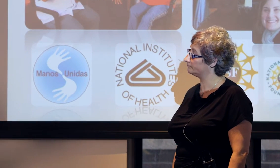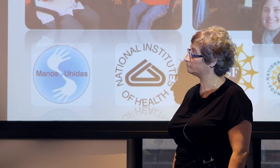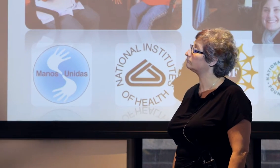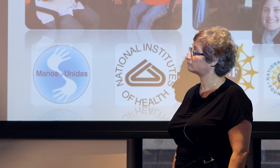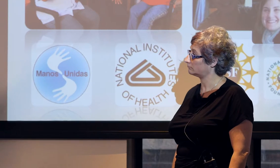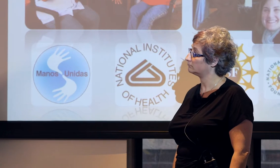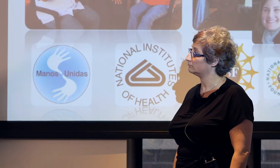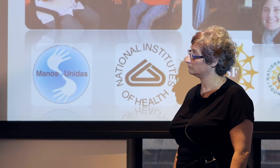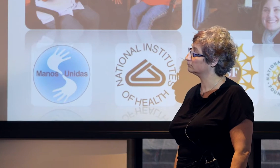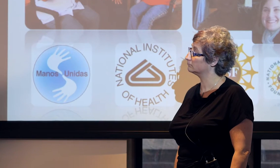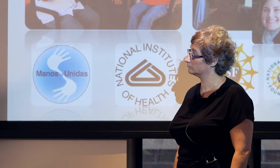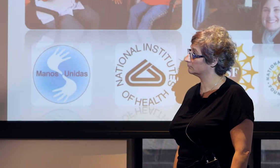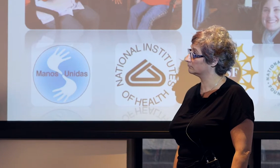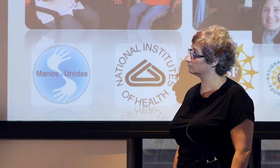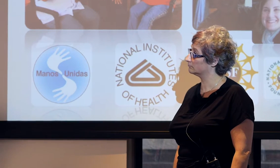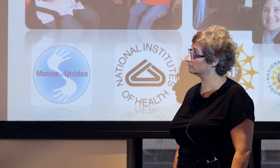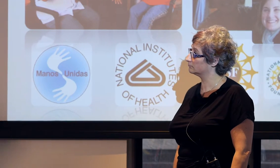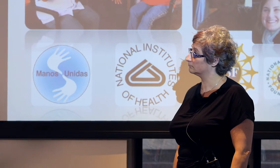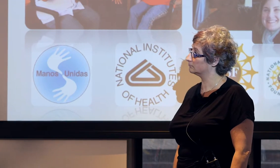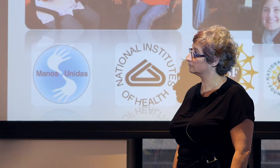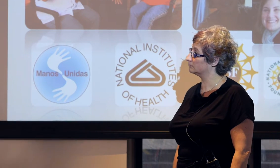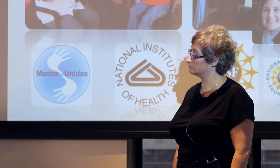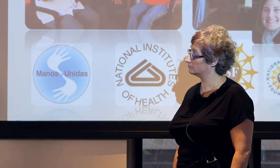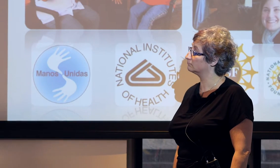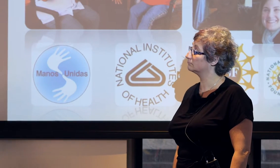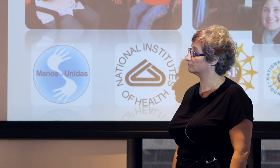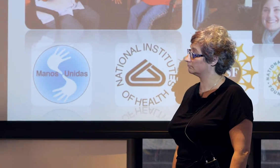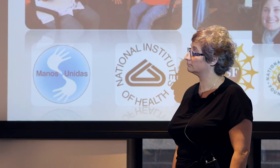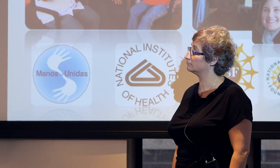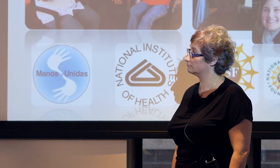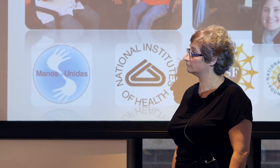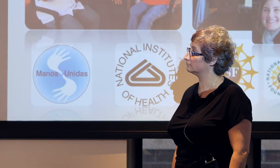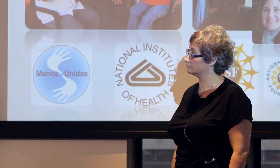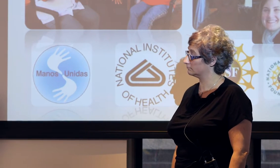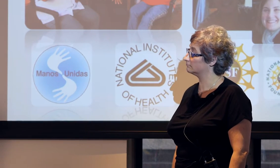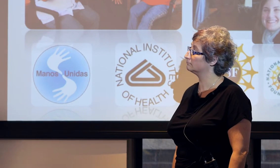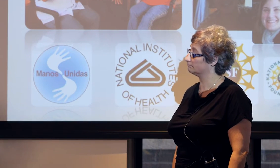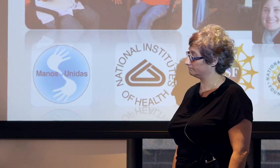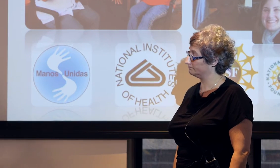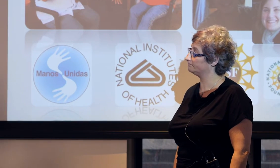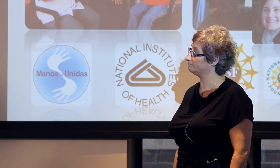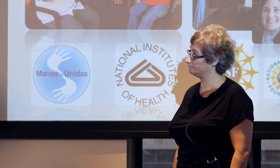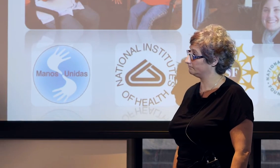I mean, we saw a little bit that it doesn't fully, because we have the same synonyms and the mothers,